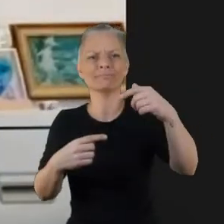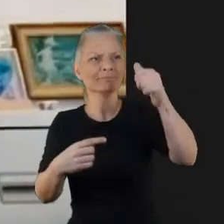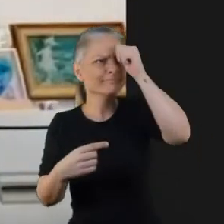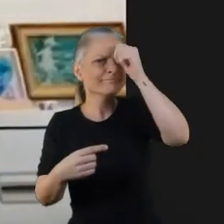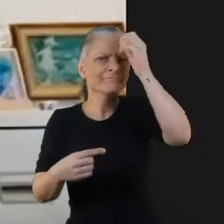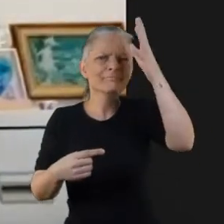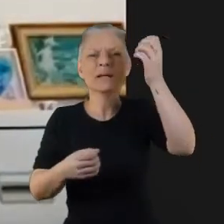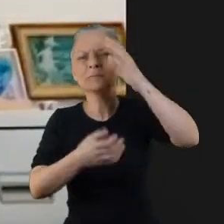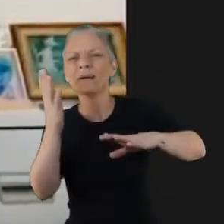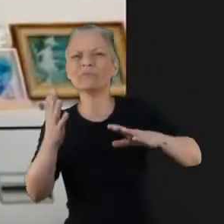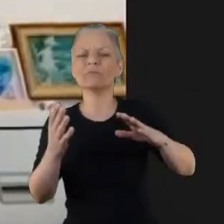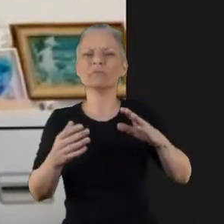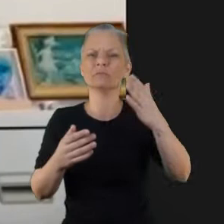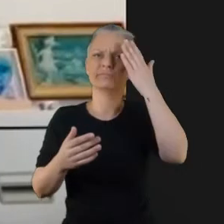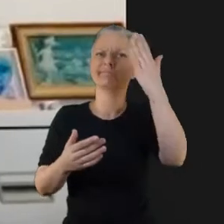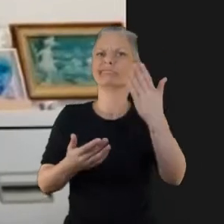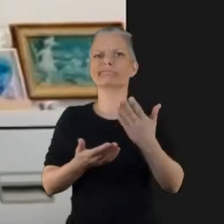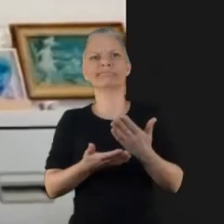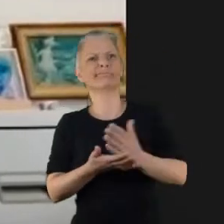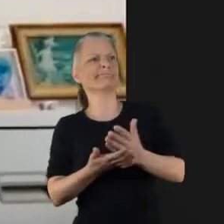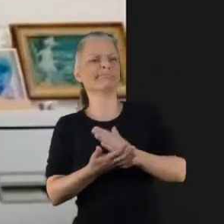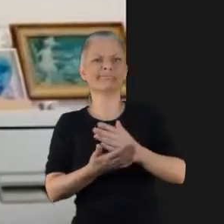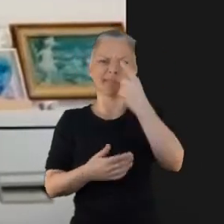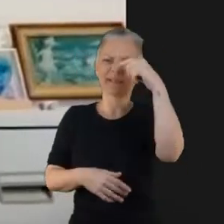go about that so I think the Scottish Recovery Network's been really helpful in just having